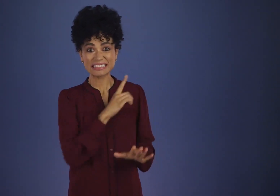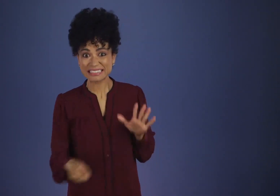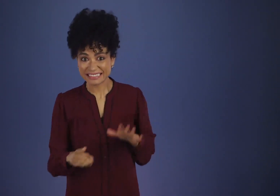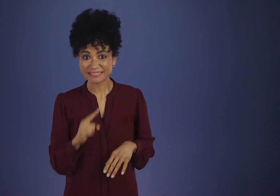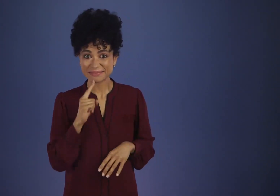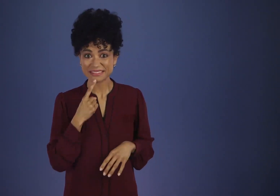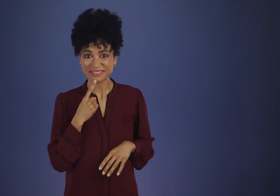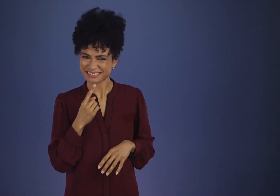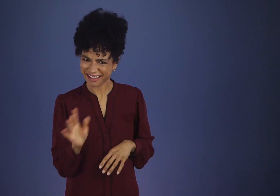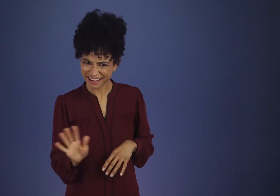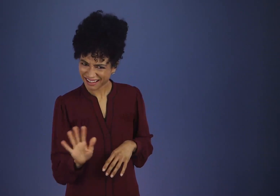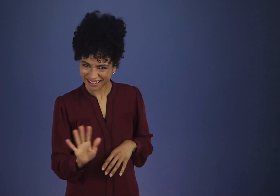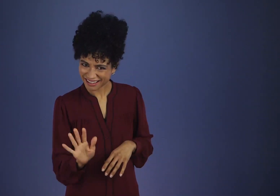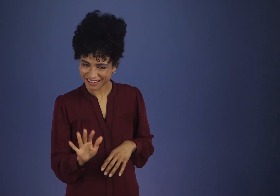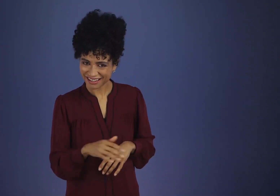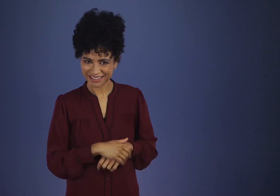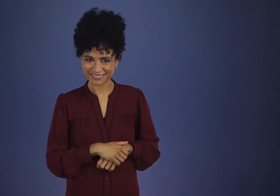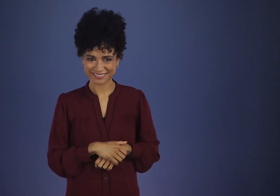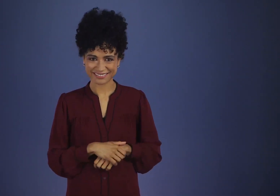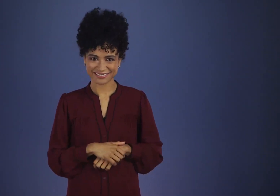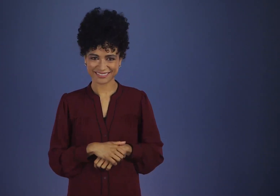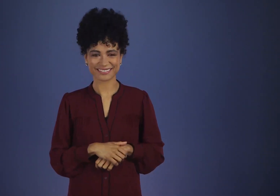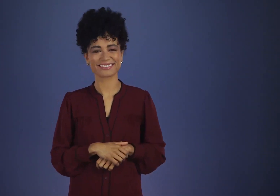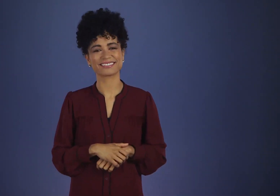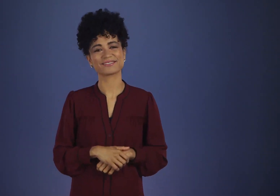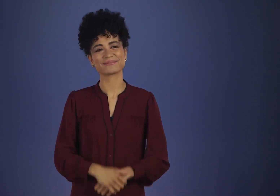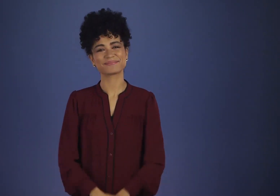“Don’t take yourself too damn seriously.”